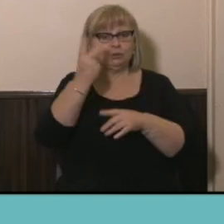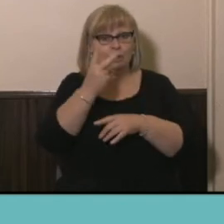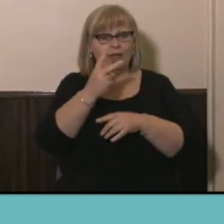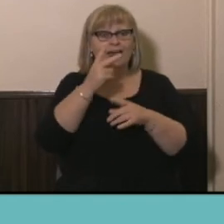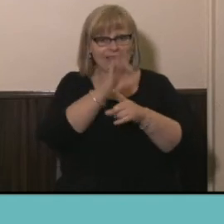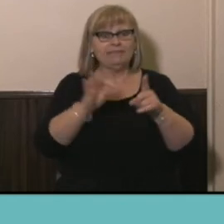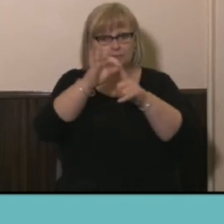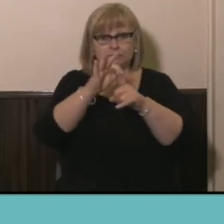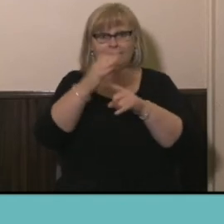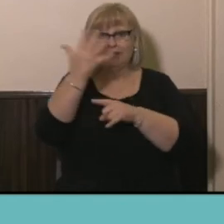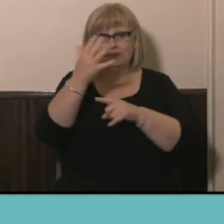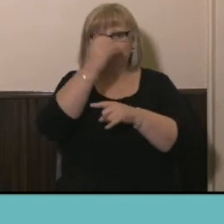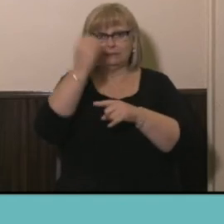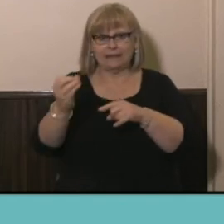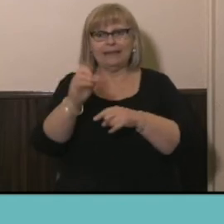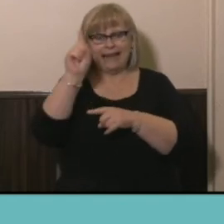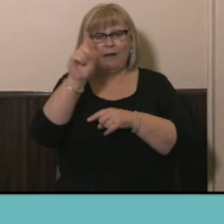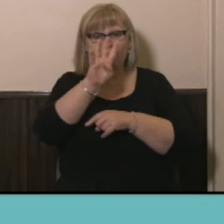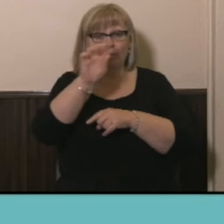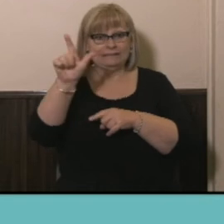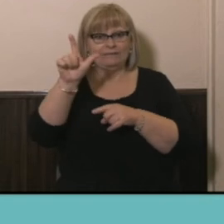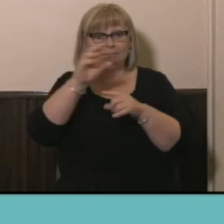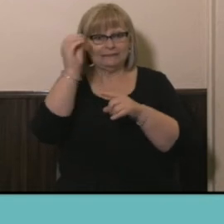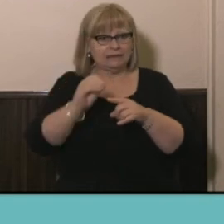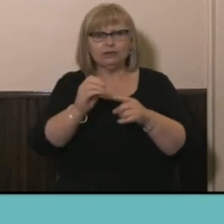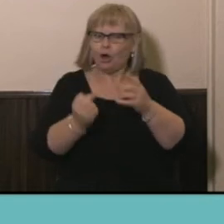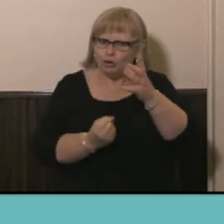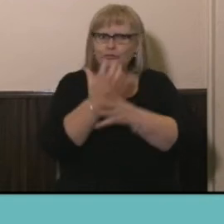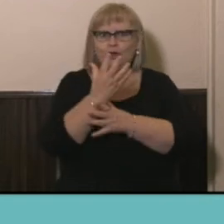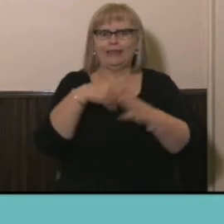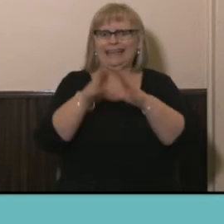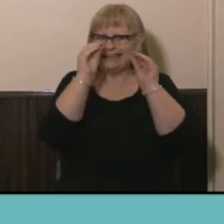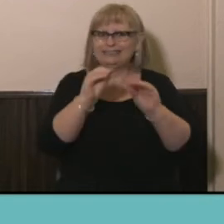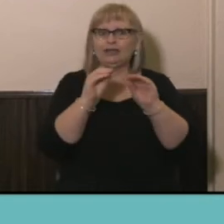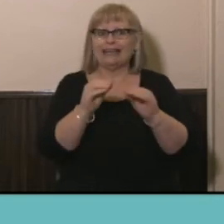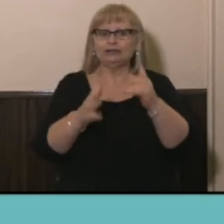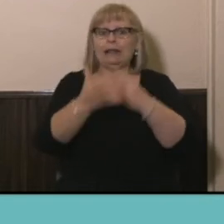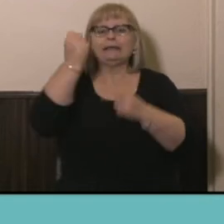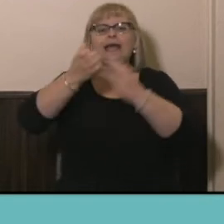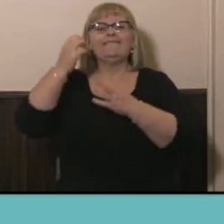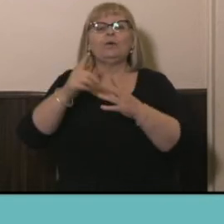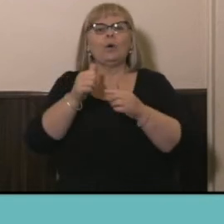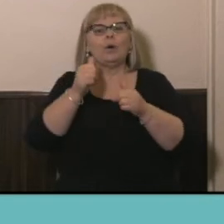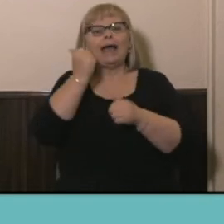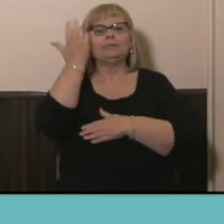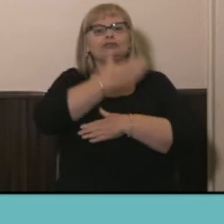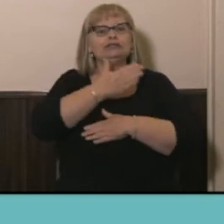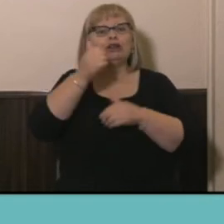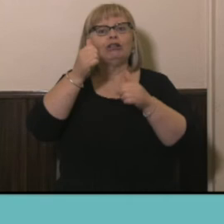percentage points to 47 percent so really strong growth in educational attainment for Aboriginal and Torres Strait Islander peoples. What we've got